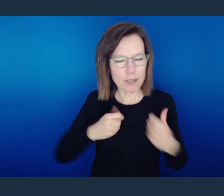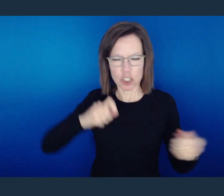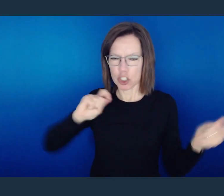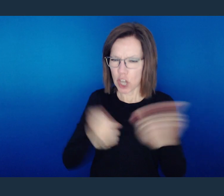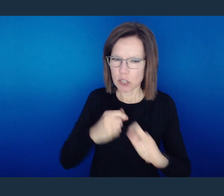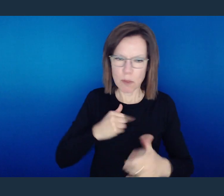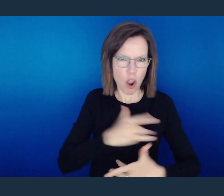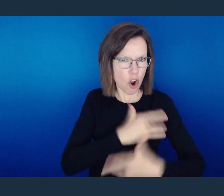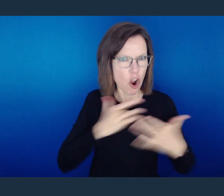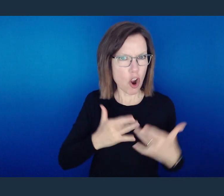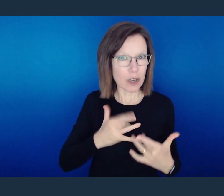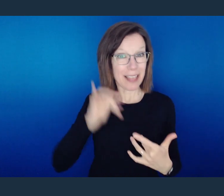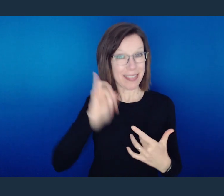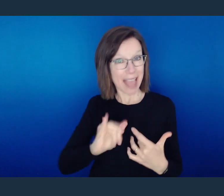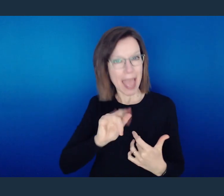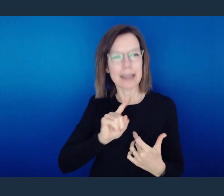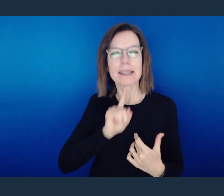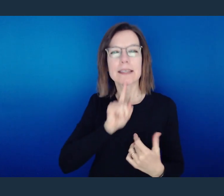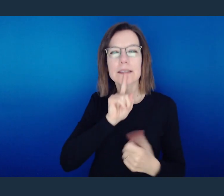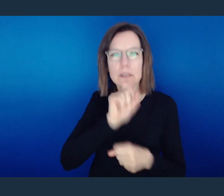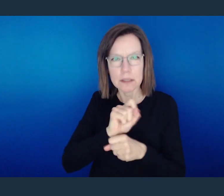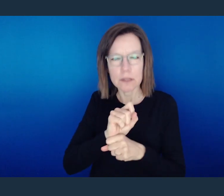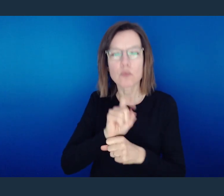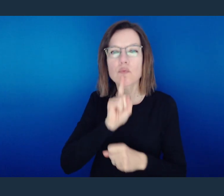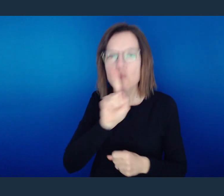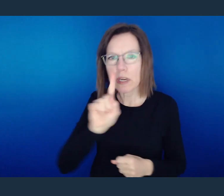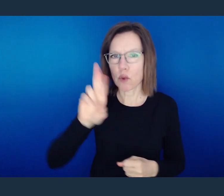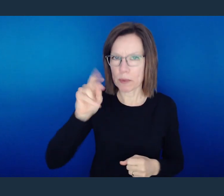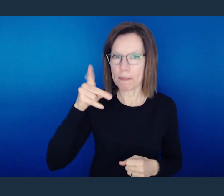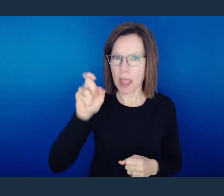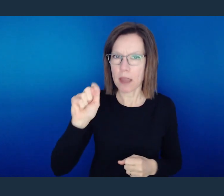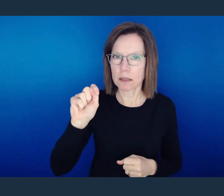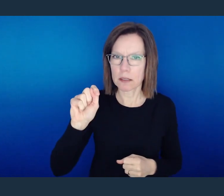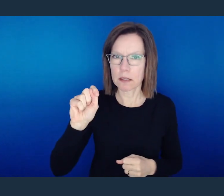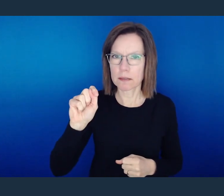True repentance should lead to you heart change!